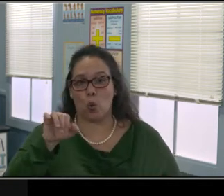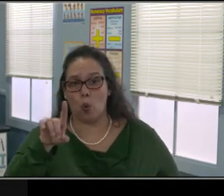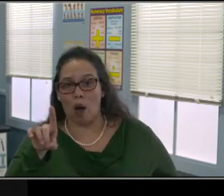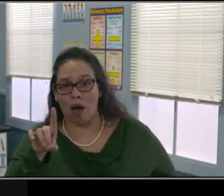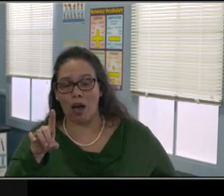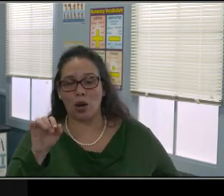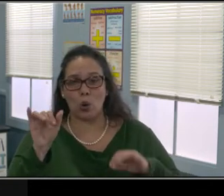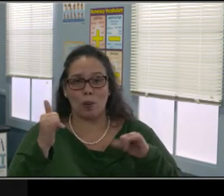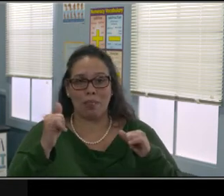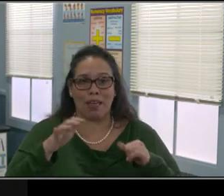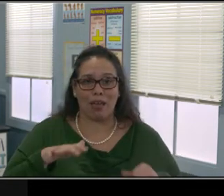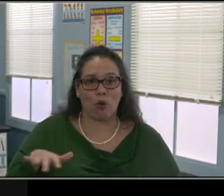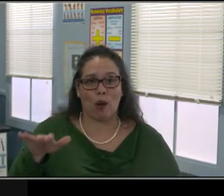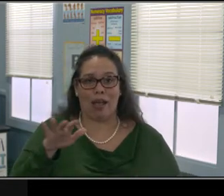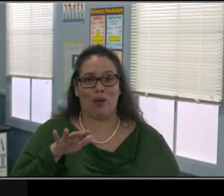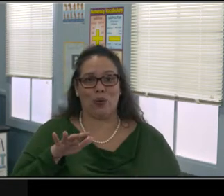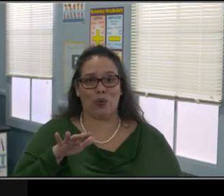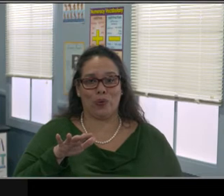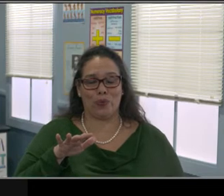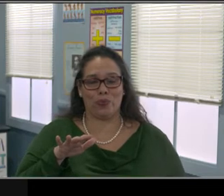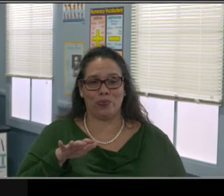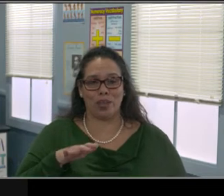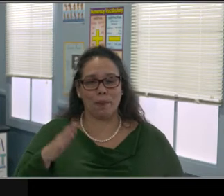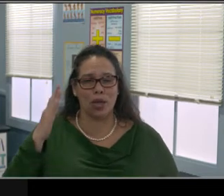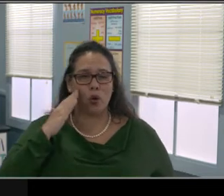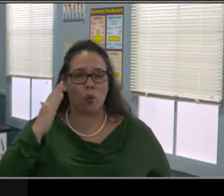when it's inconvenient, okay? Next slide.